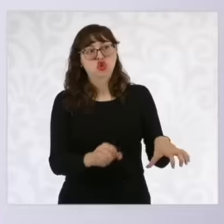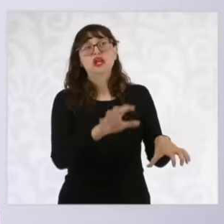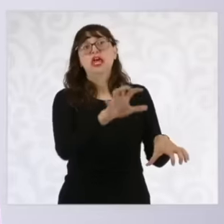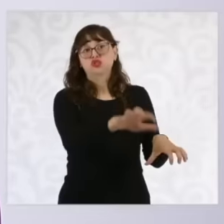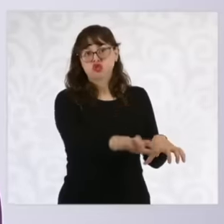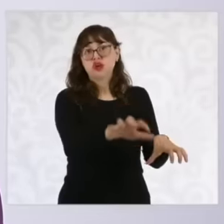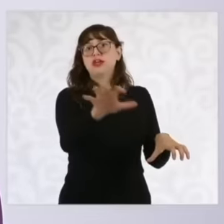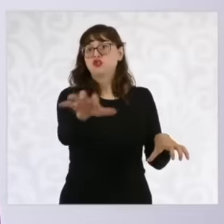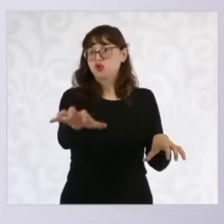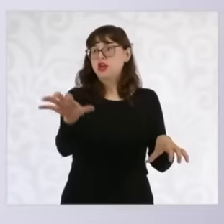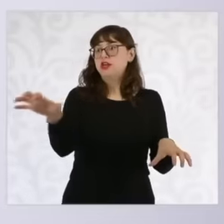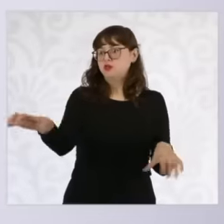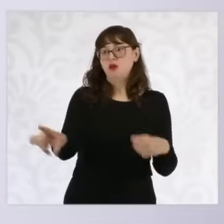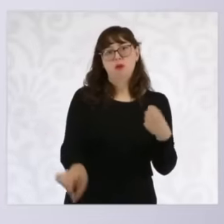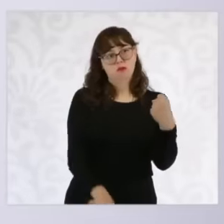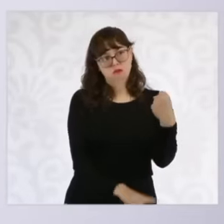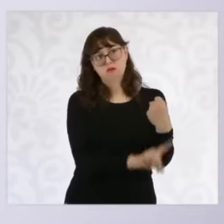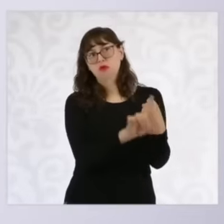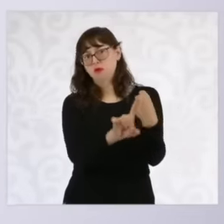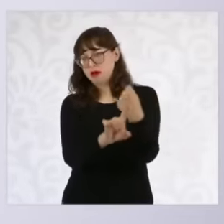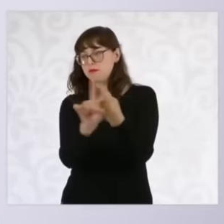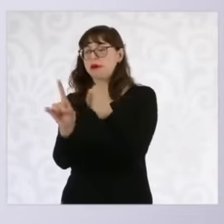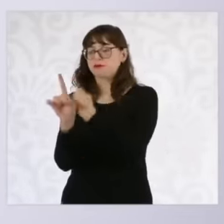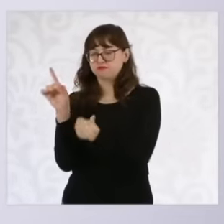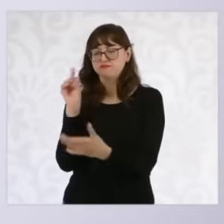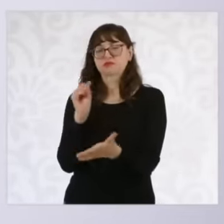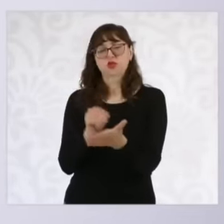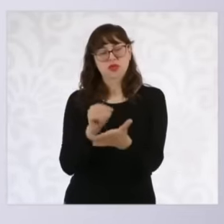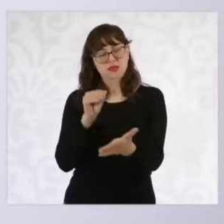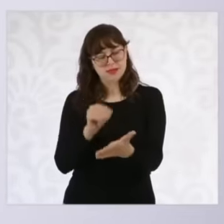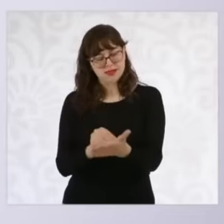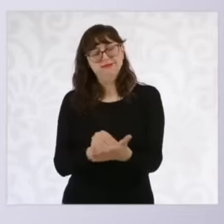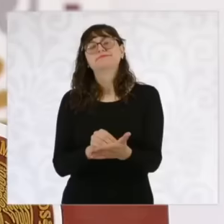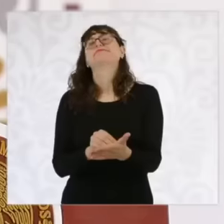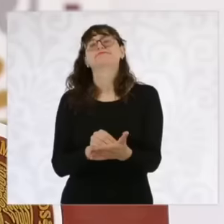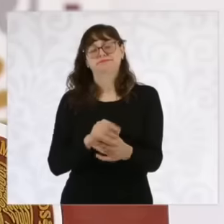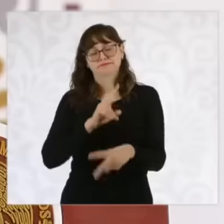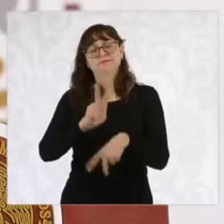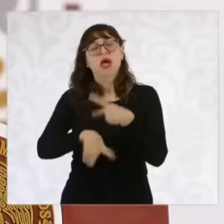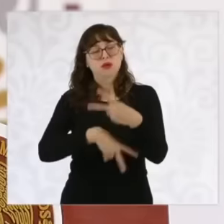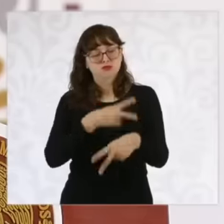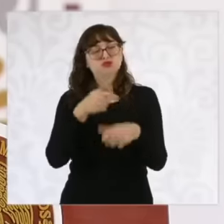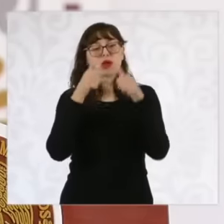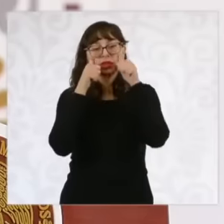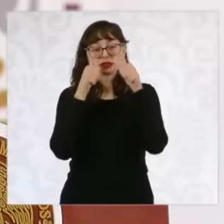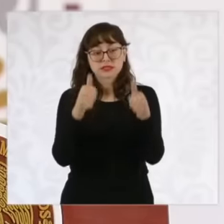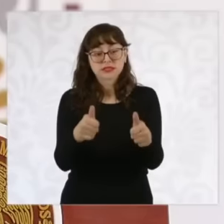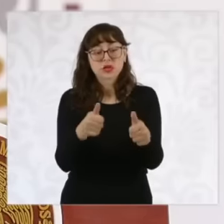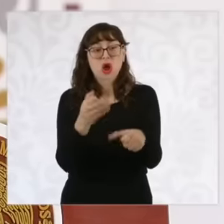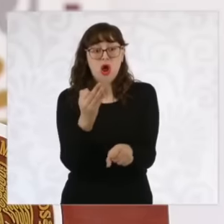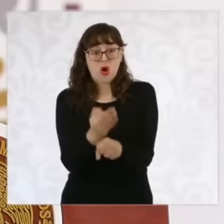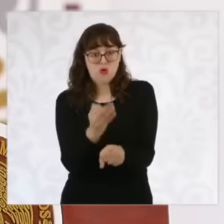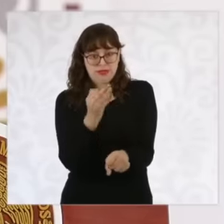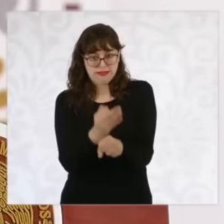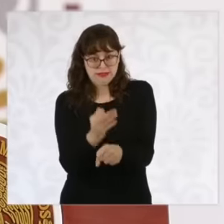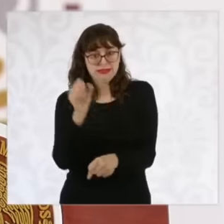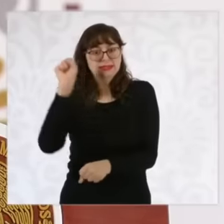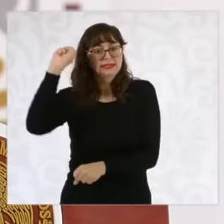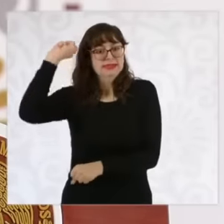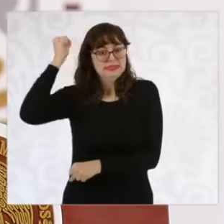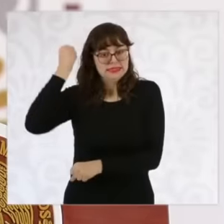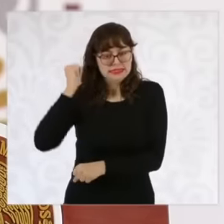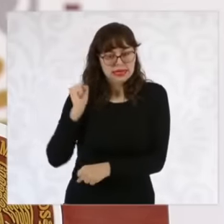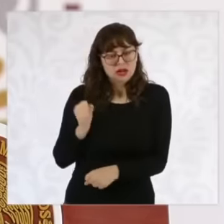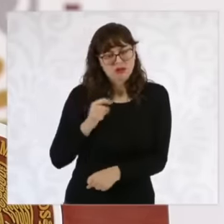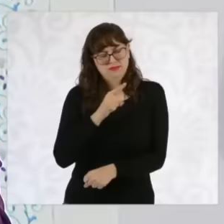there are still problems of insecurity and violence, in particular Sinaloa is a case especially because of what